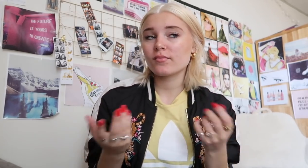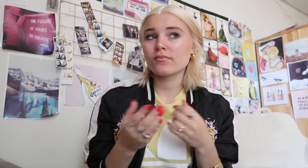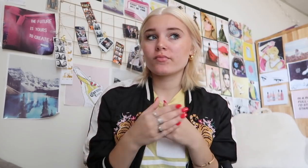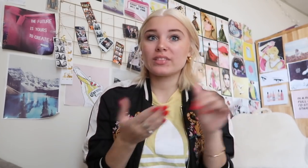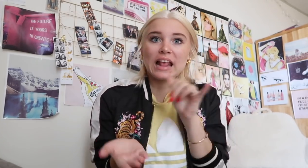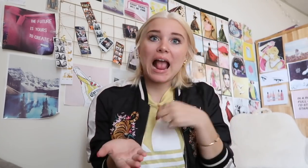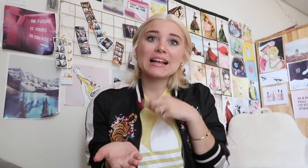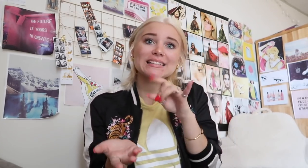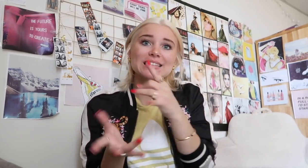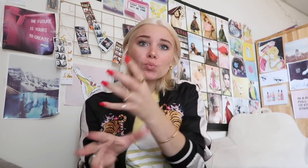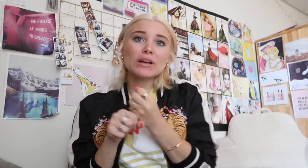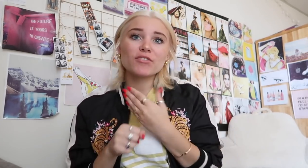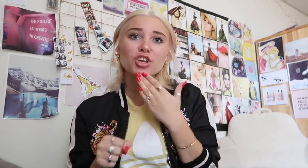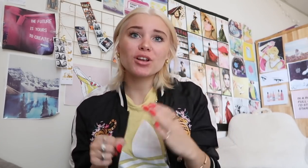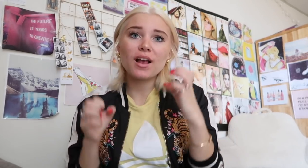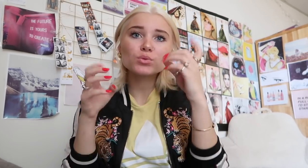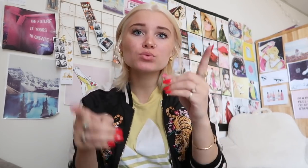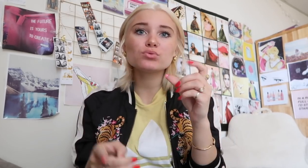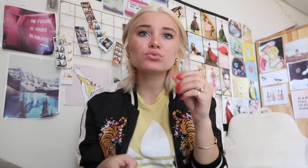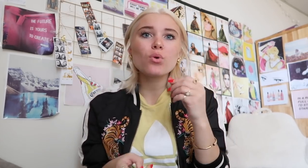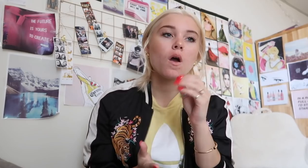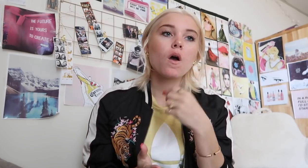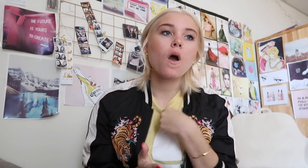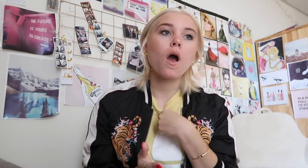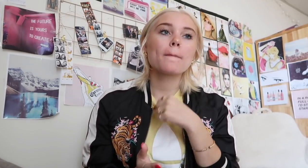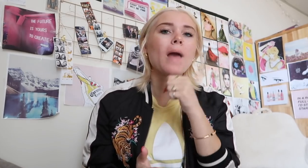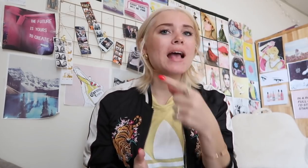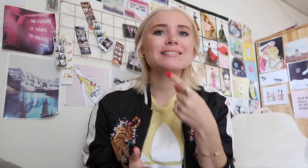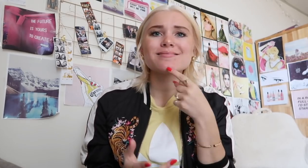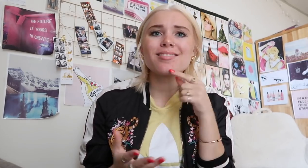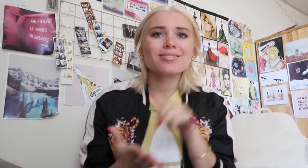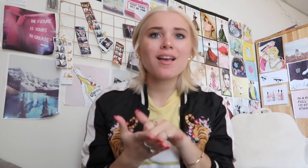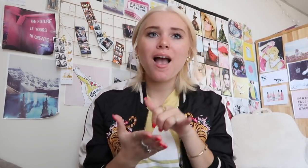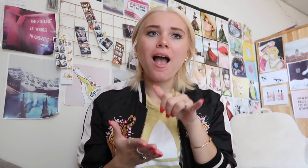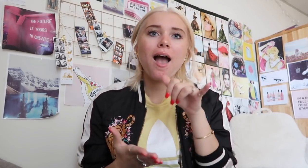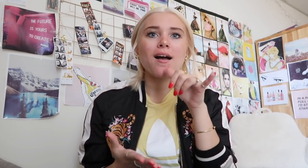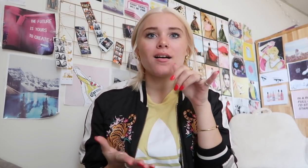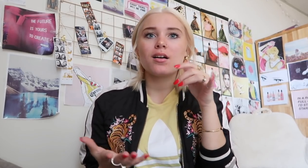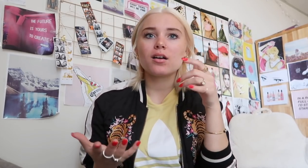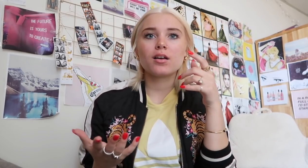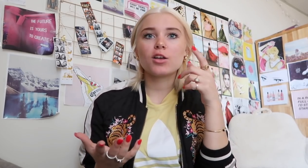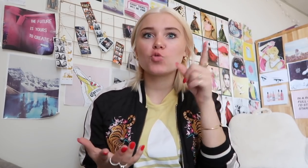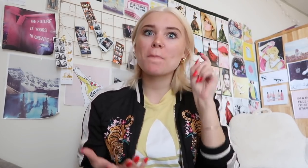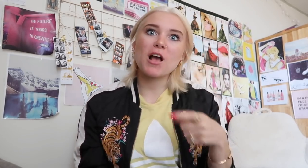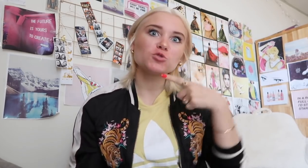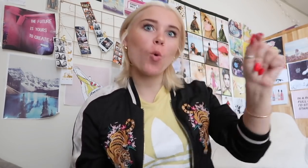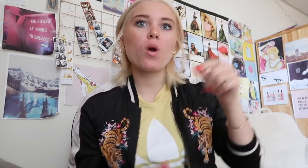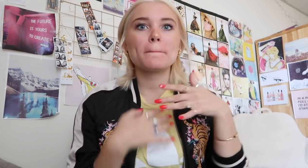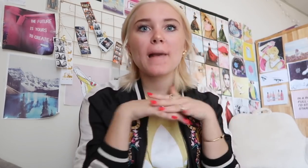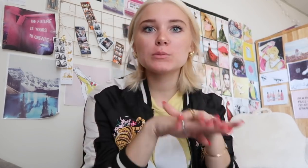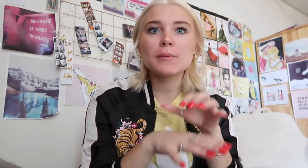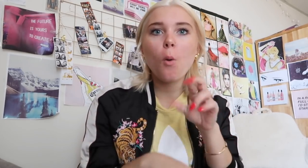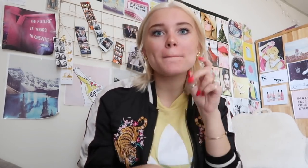just like I did I am not saying that you must go to mainstream school because of education